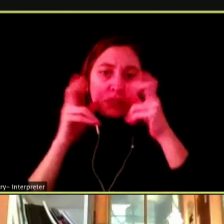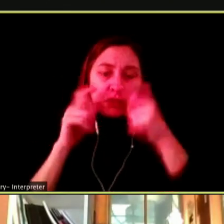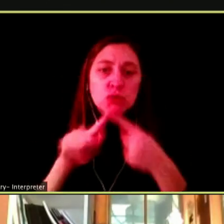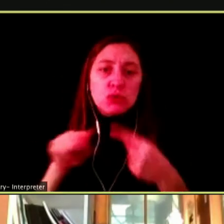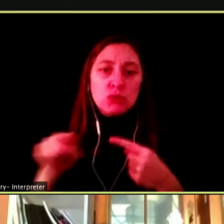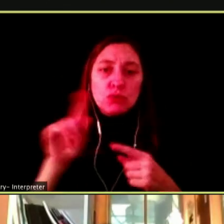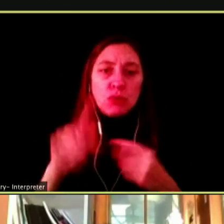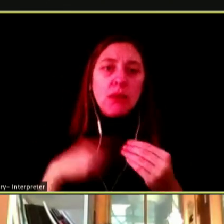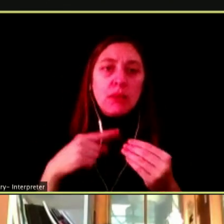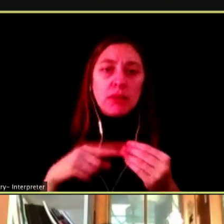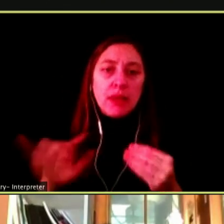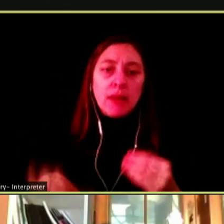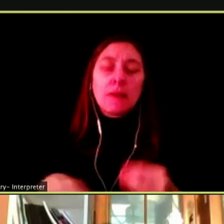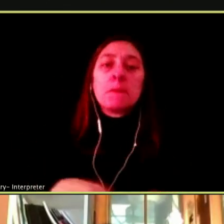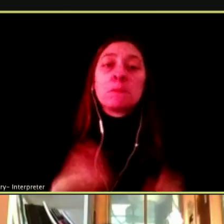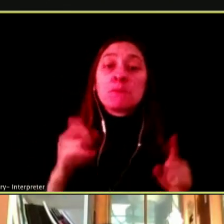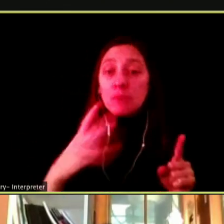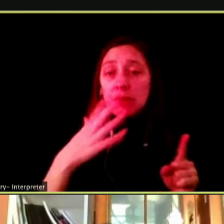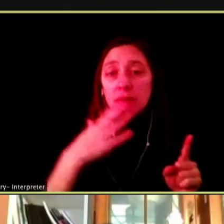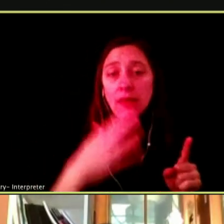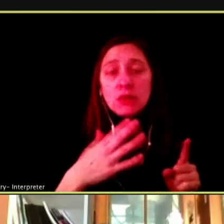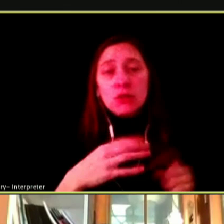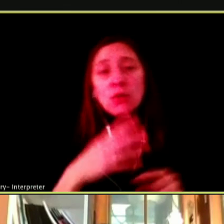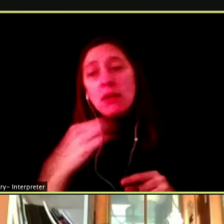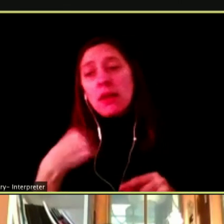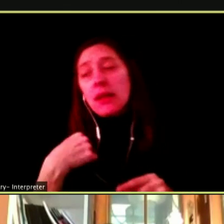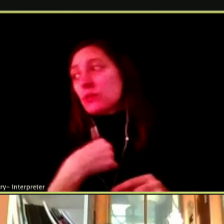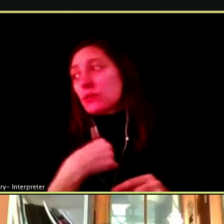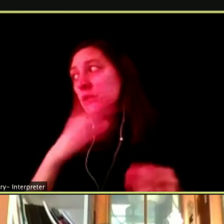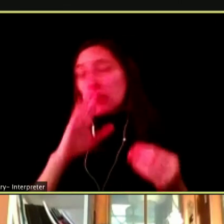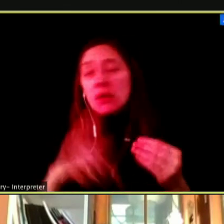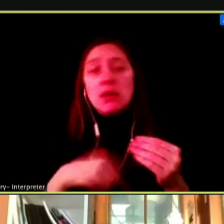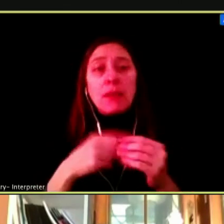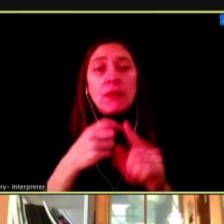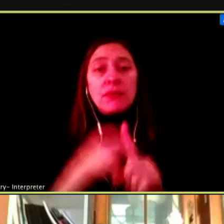THANK YOU BUT WE TALK ABOUT THE IMPACT OF THE COMMUNITIES.